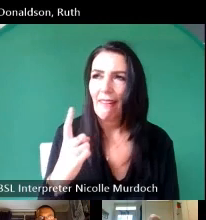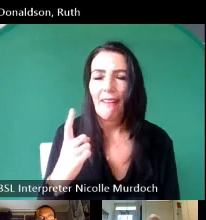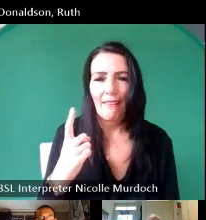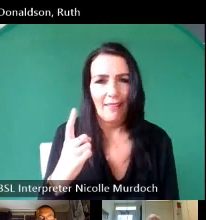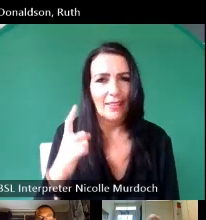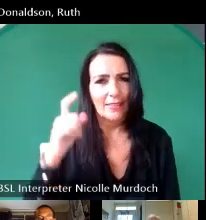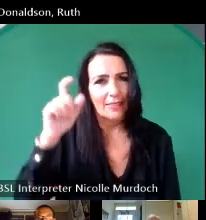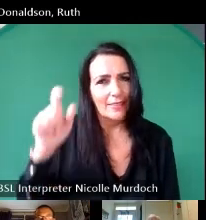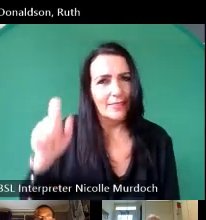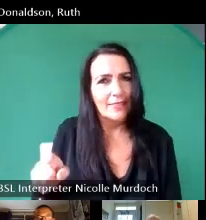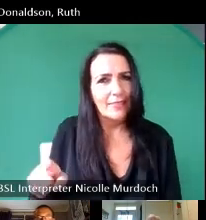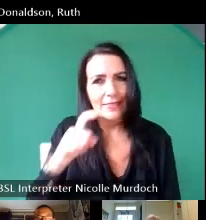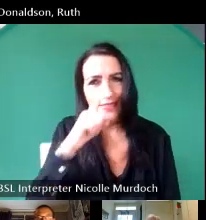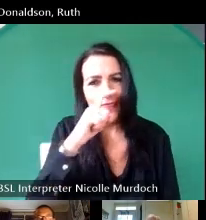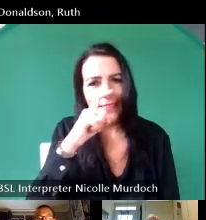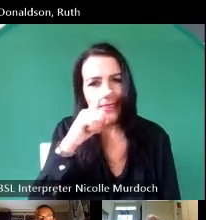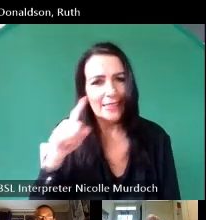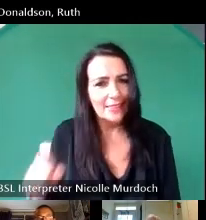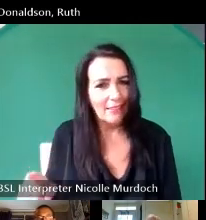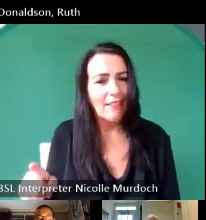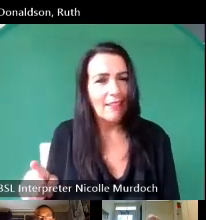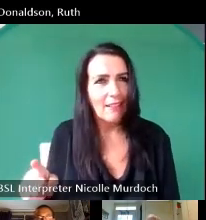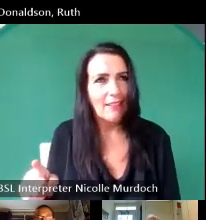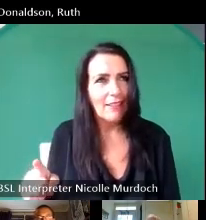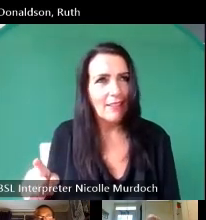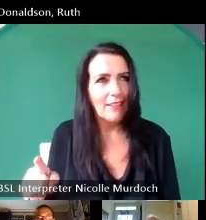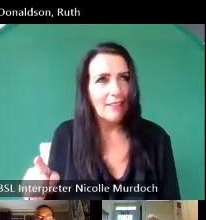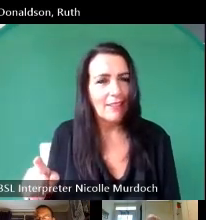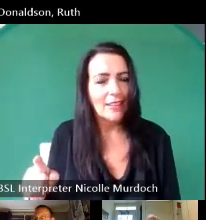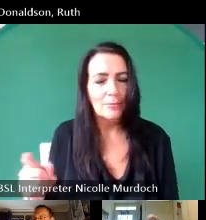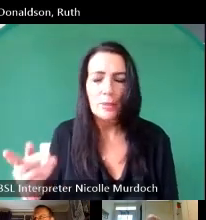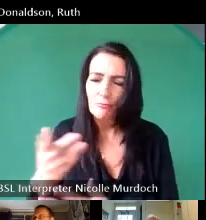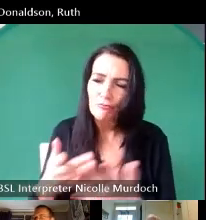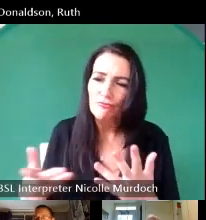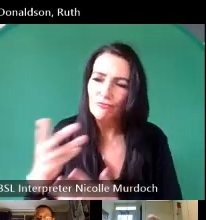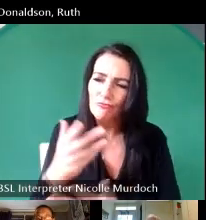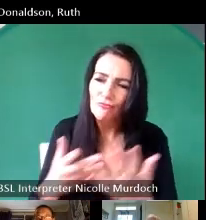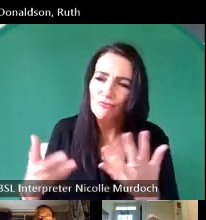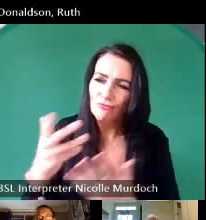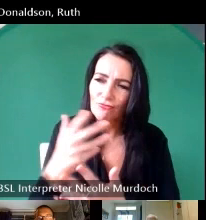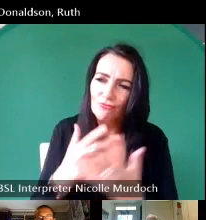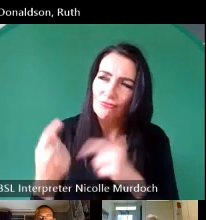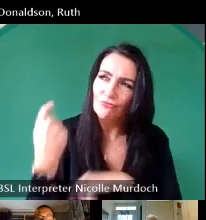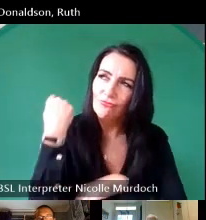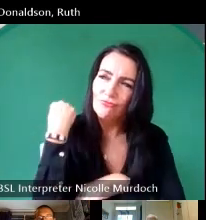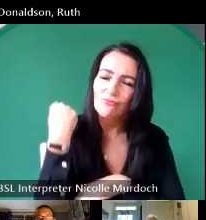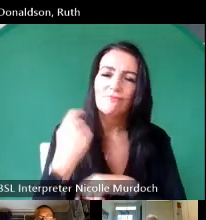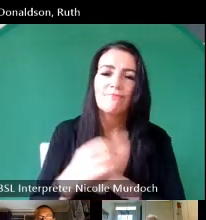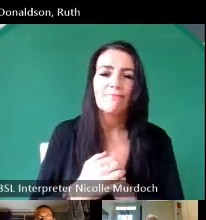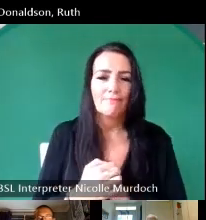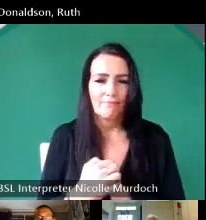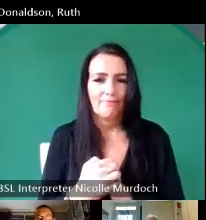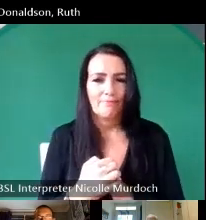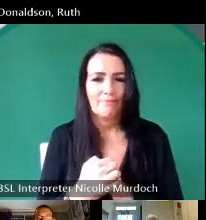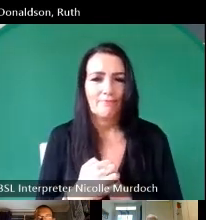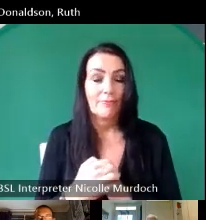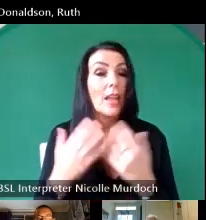sister had these conversations before um and then I would like to uh show you a clip from